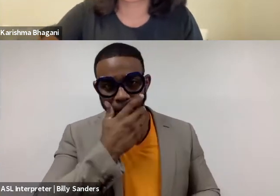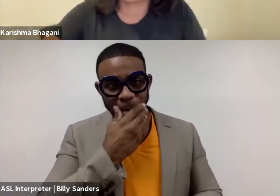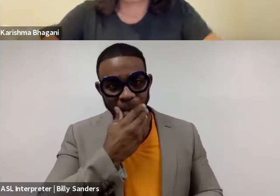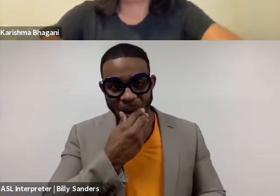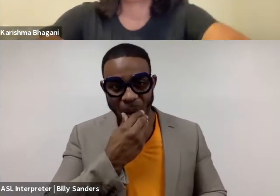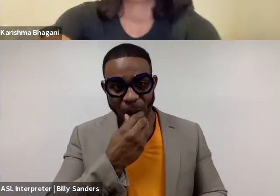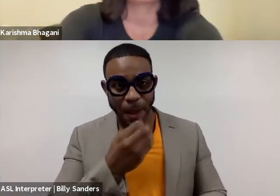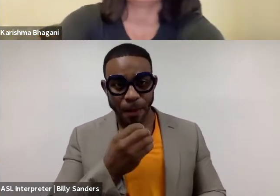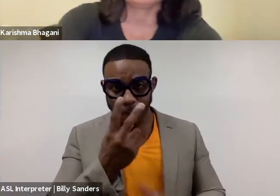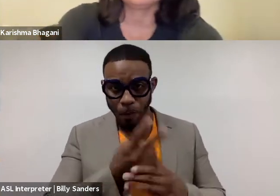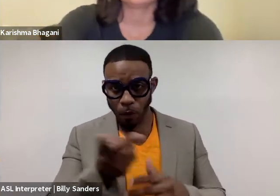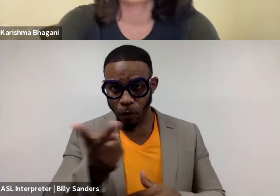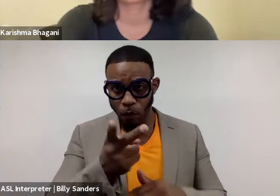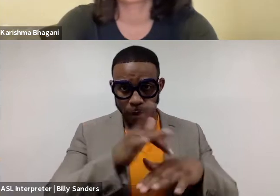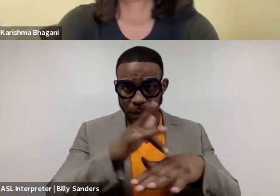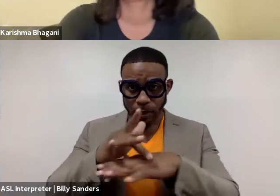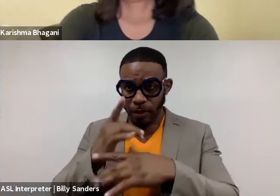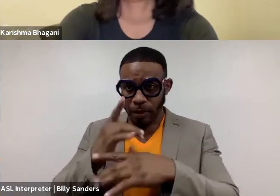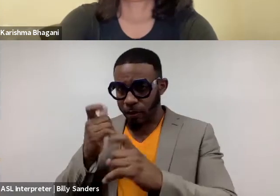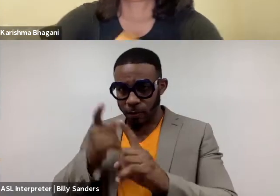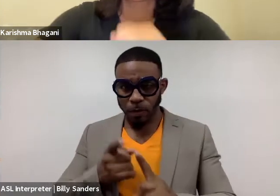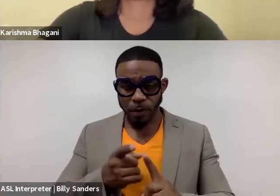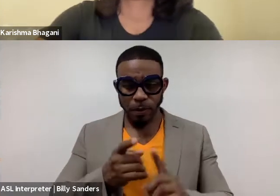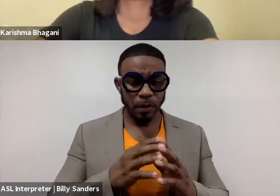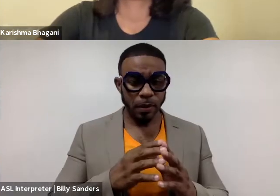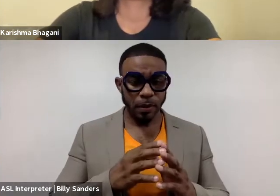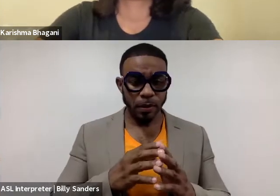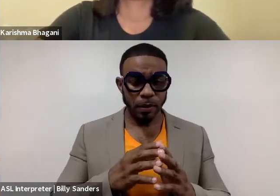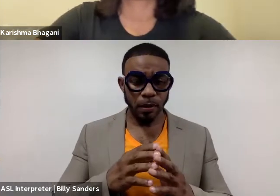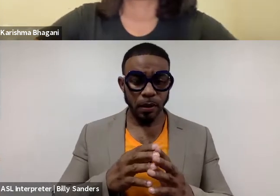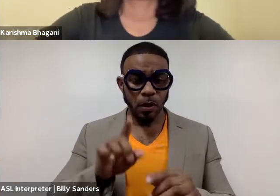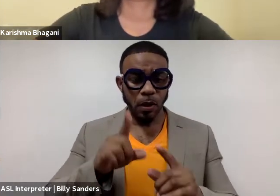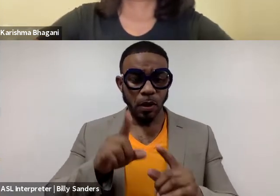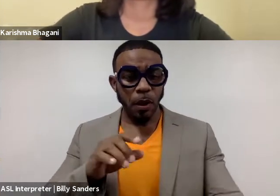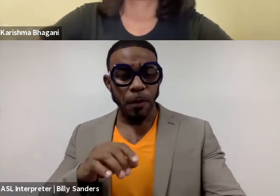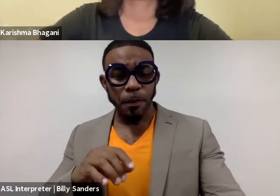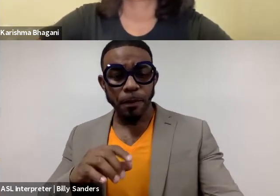Both of you are really touching on interesting things here. Karishma, you're talking about what I call the logic of exchange,